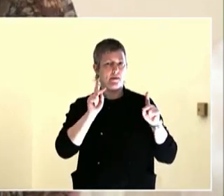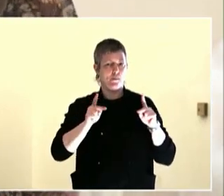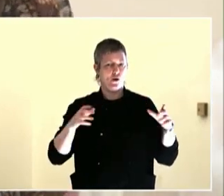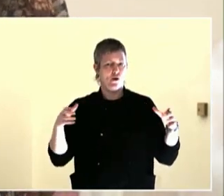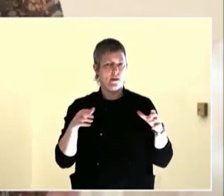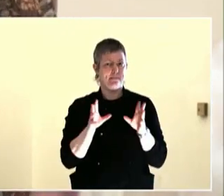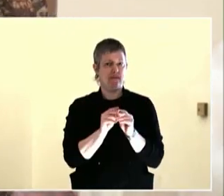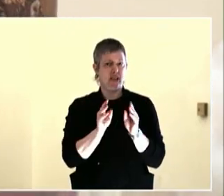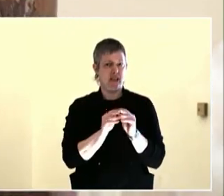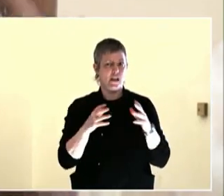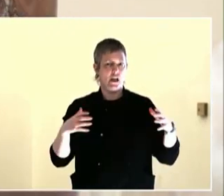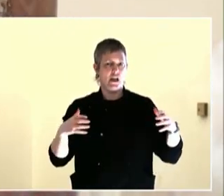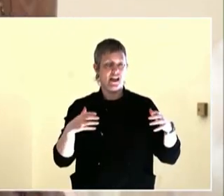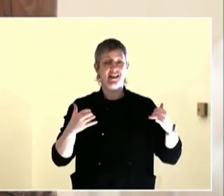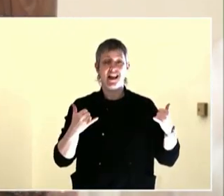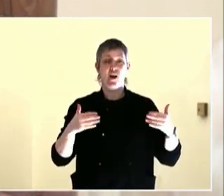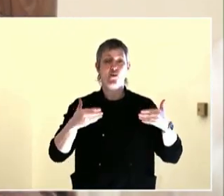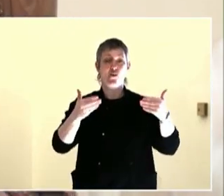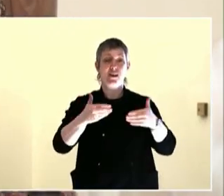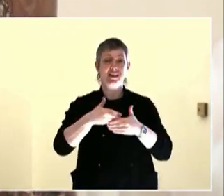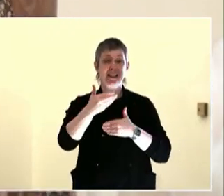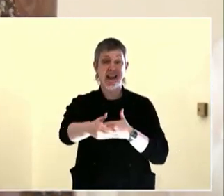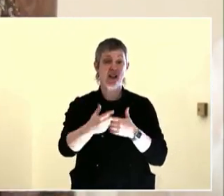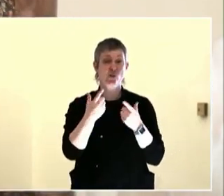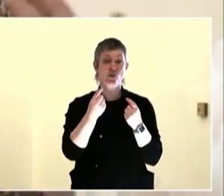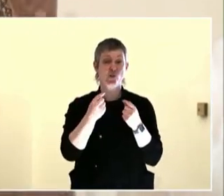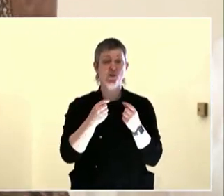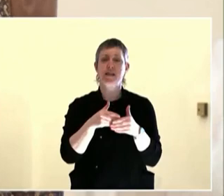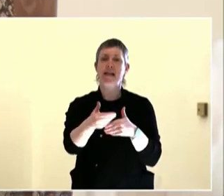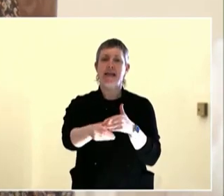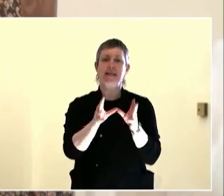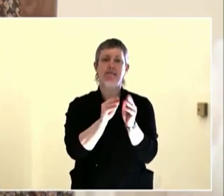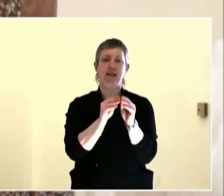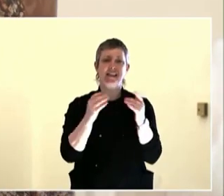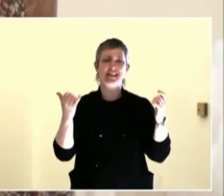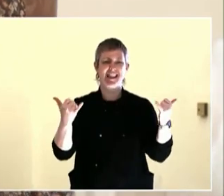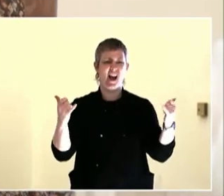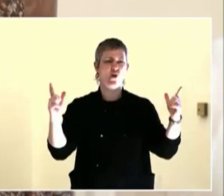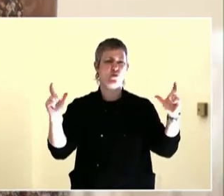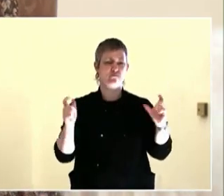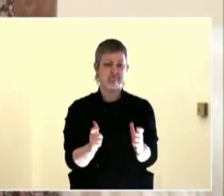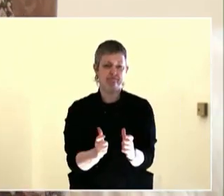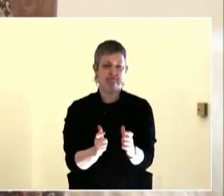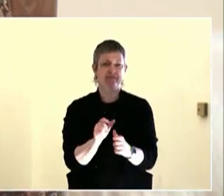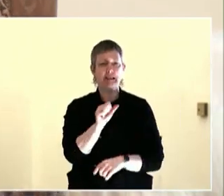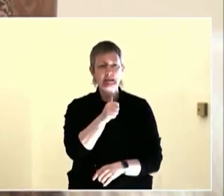engaged people in the first step always with civic engagement.